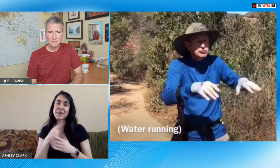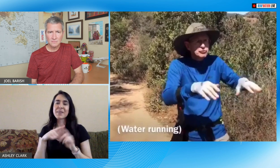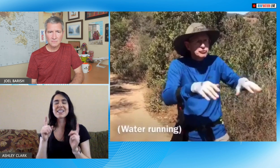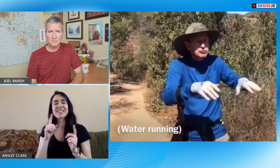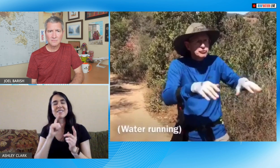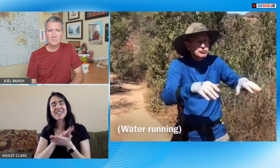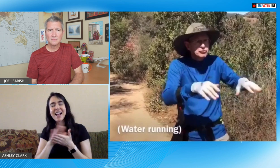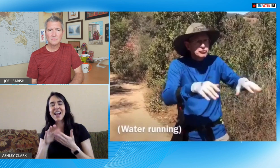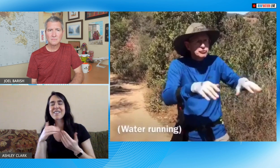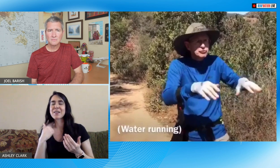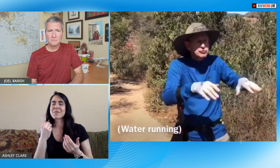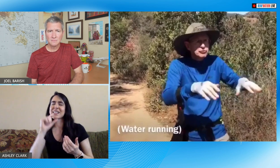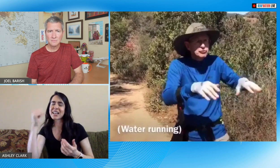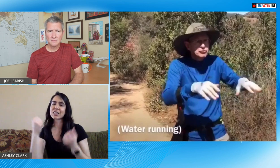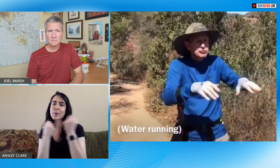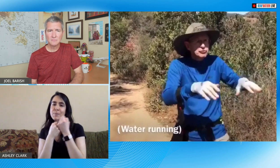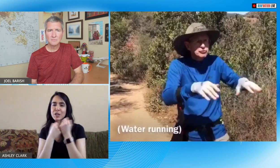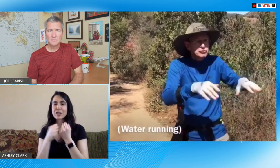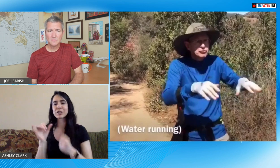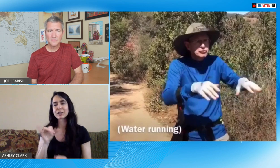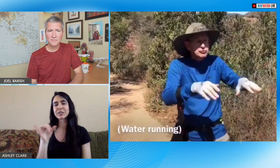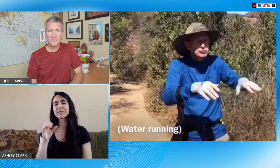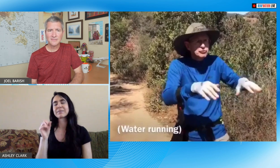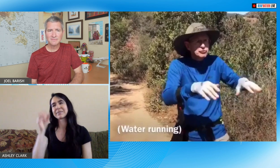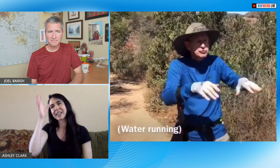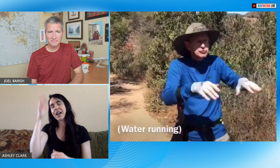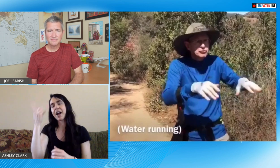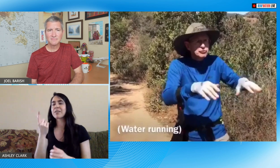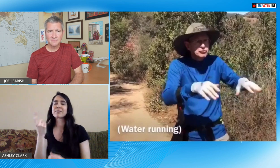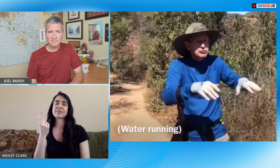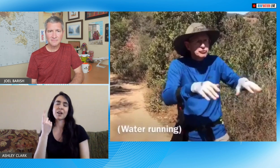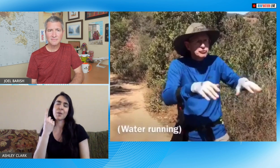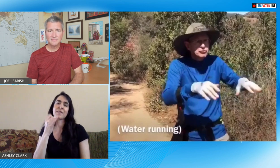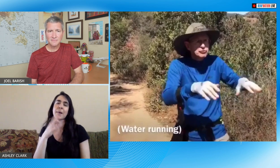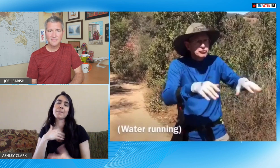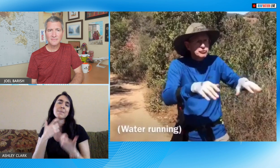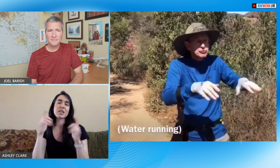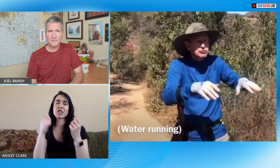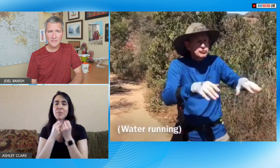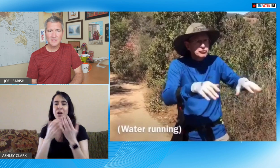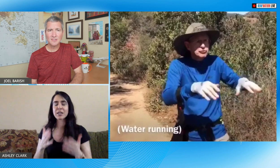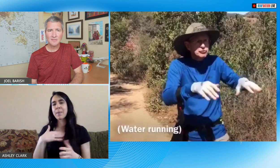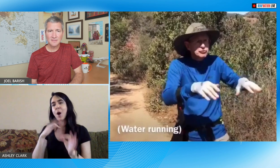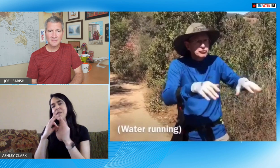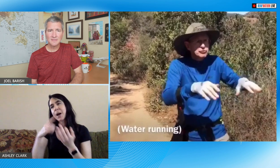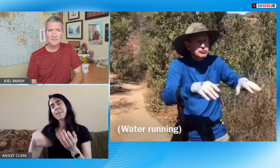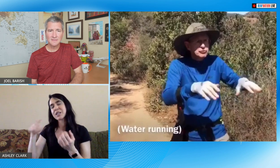alone but it's nice to have some other support as well and my dad is one of my